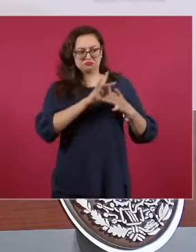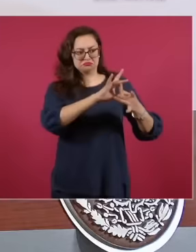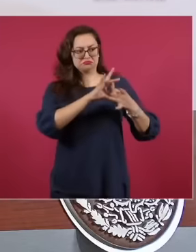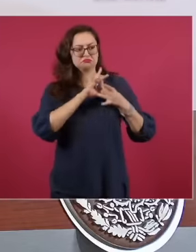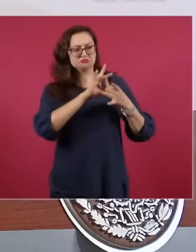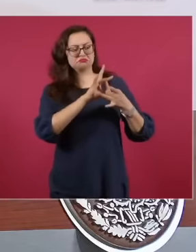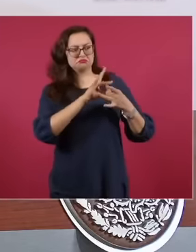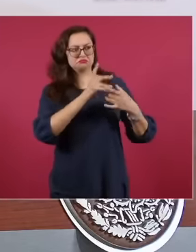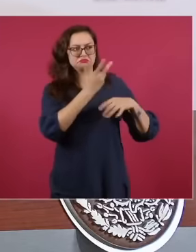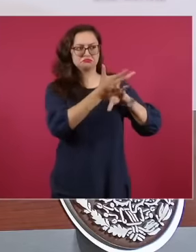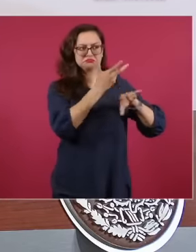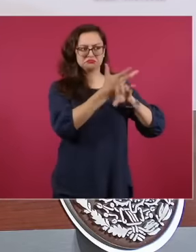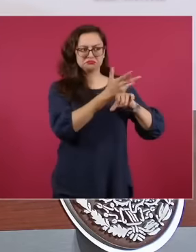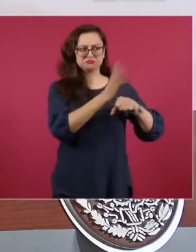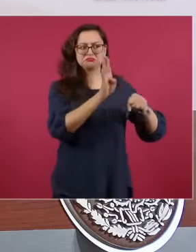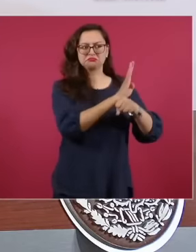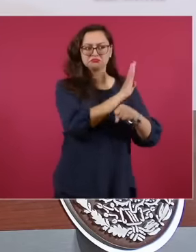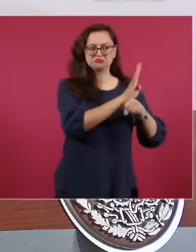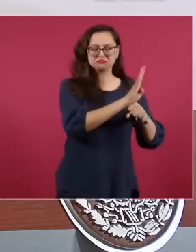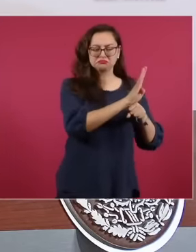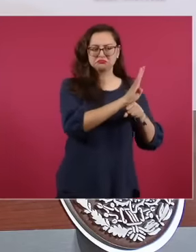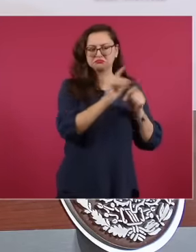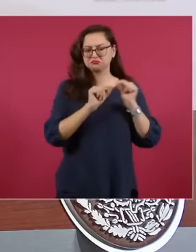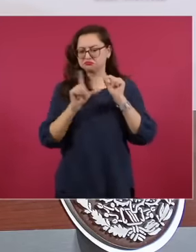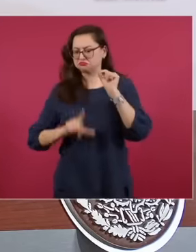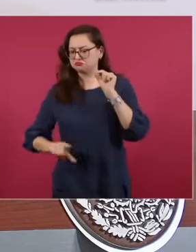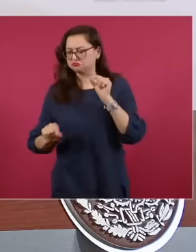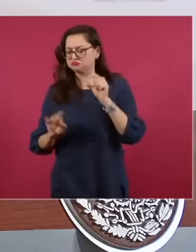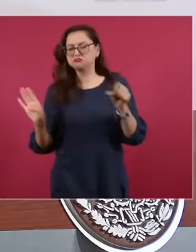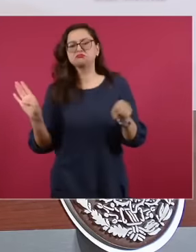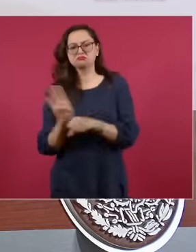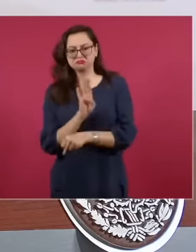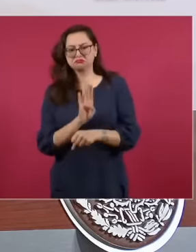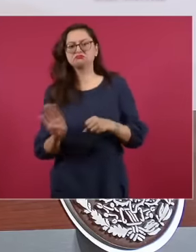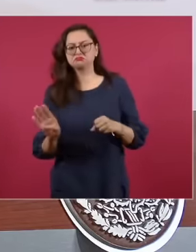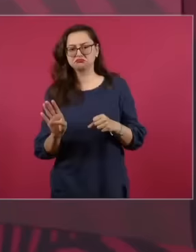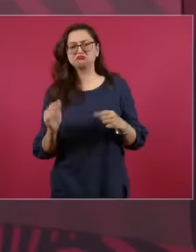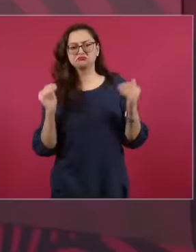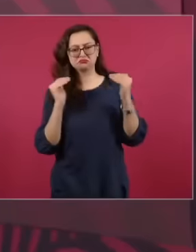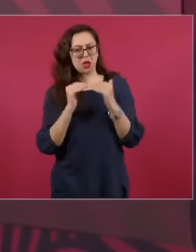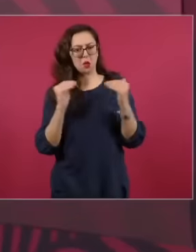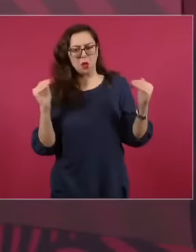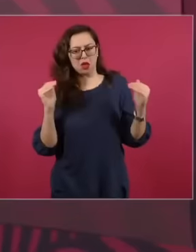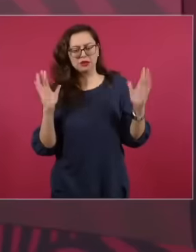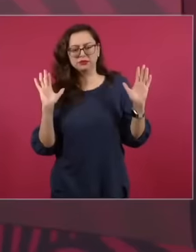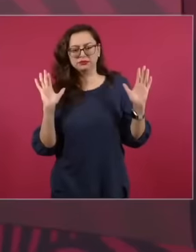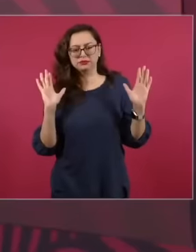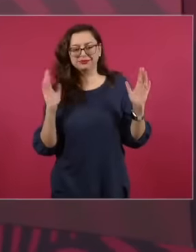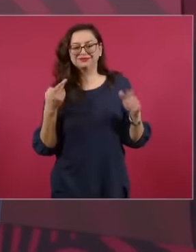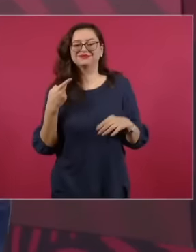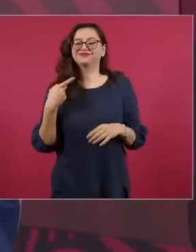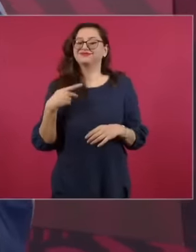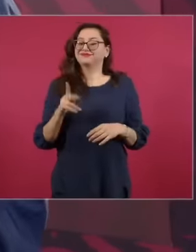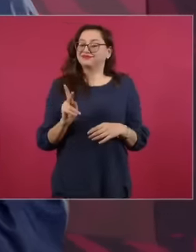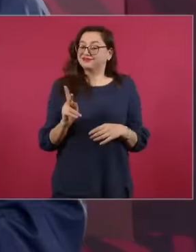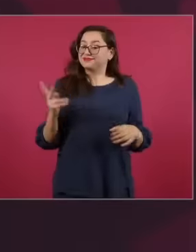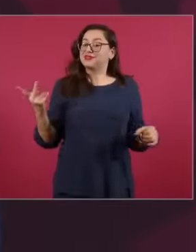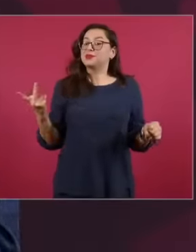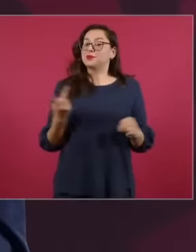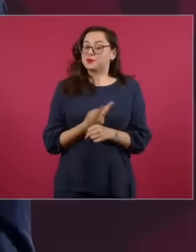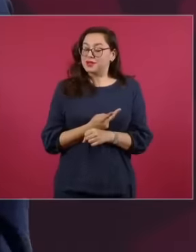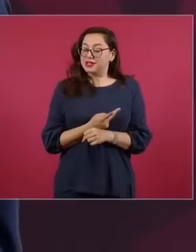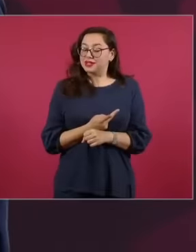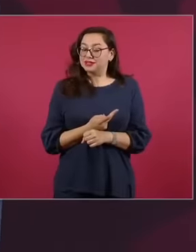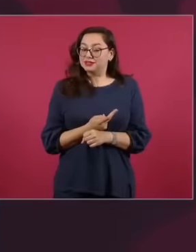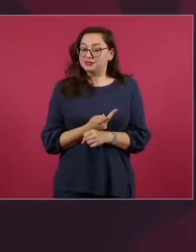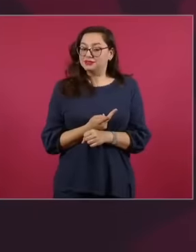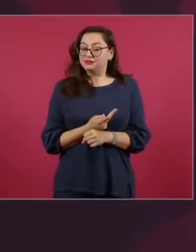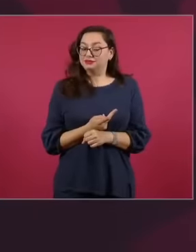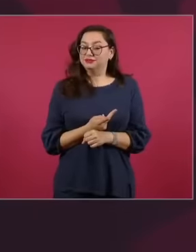nations What happens is that there is the